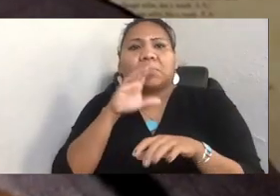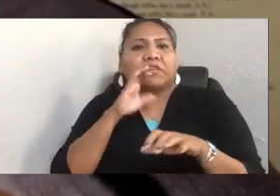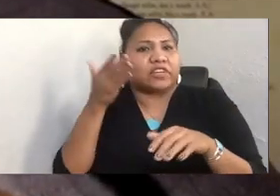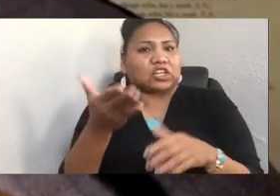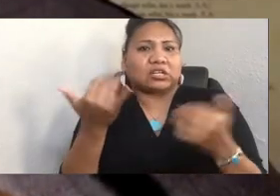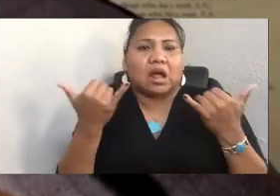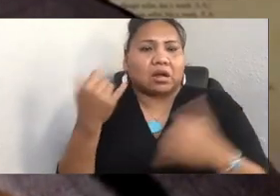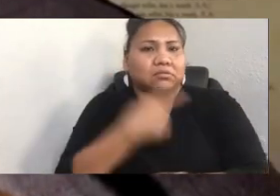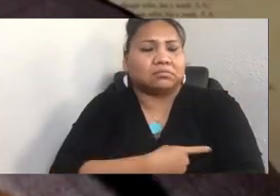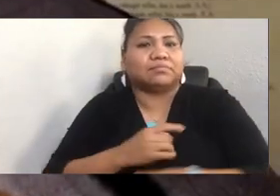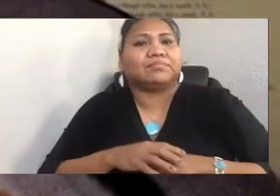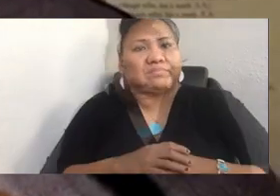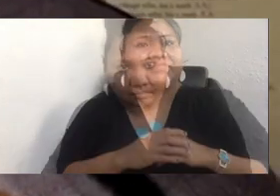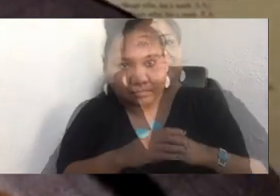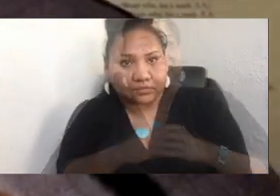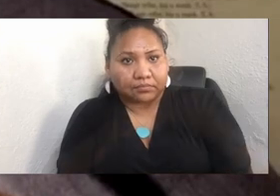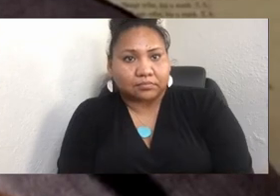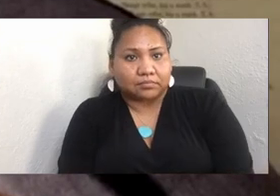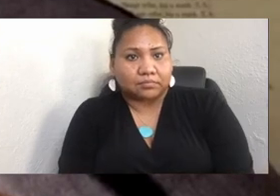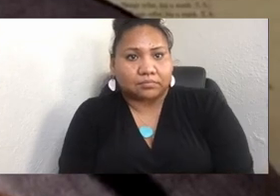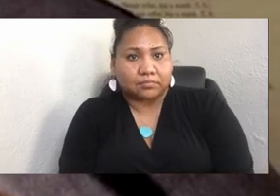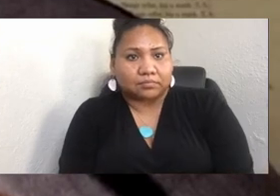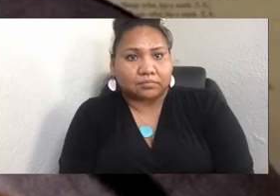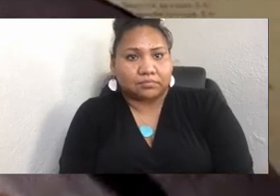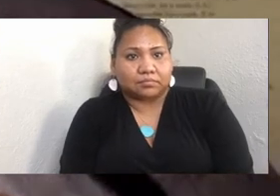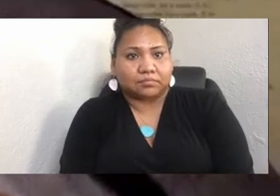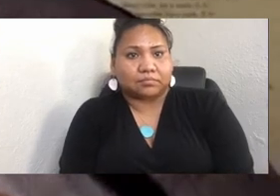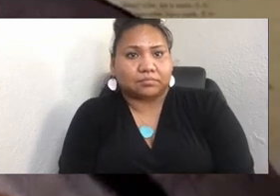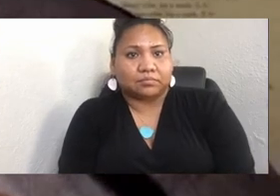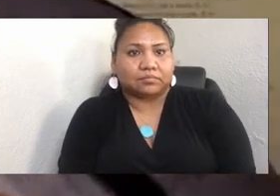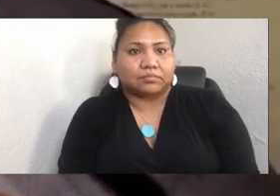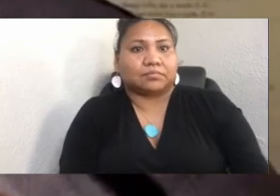Well, we want to thank again all the folks who participated in pulling this event together.